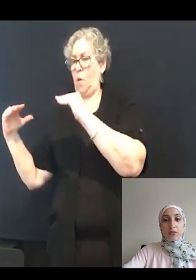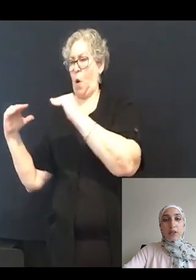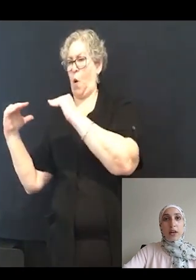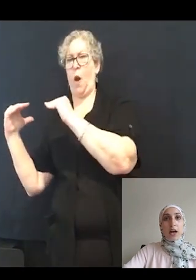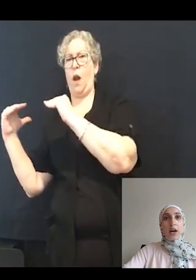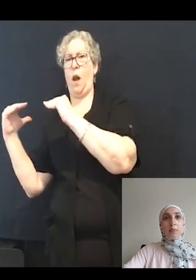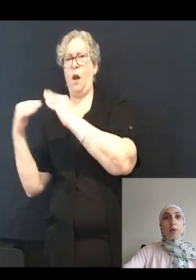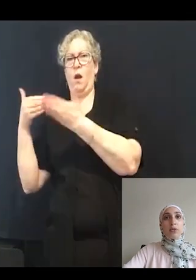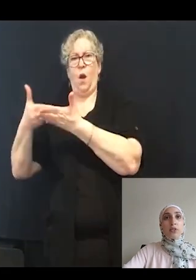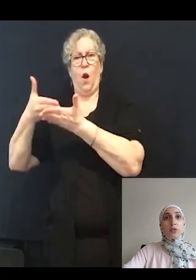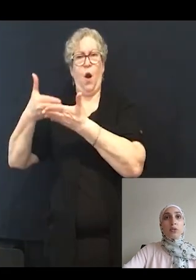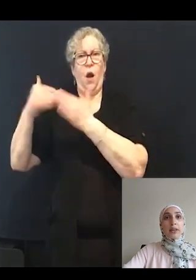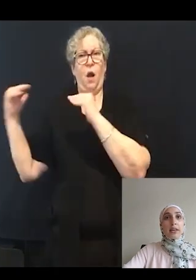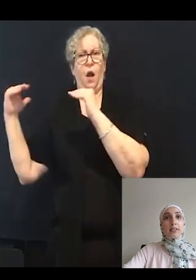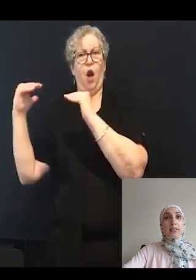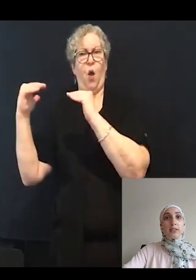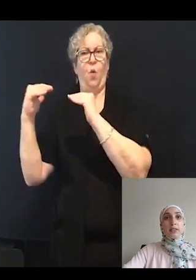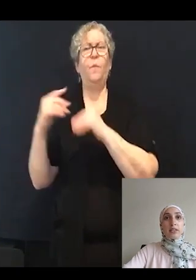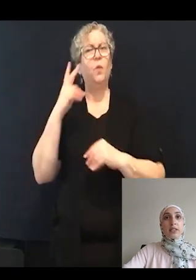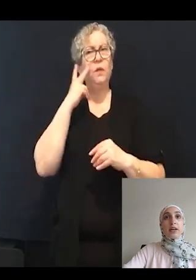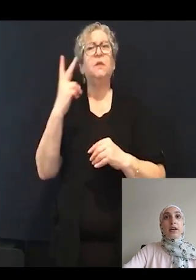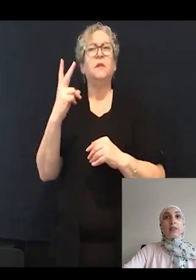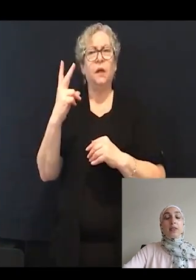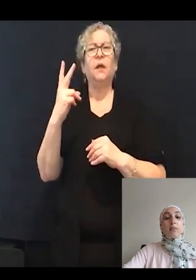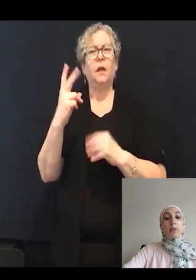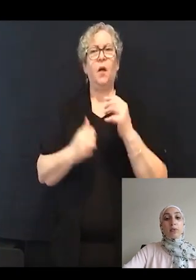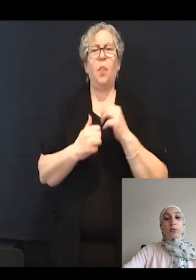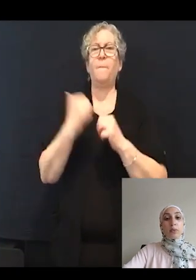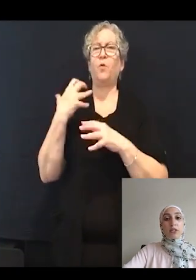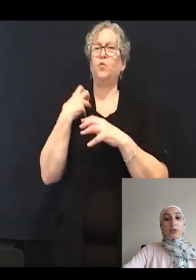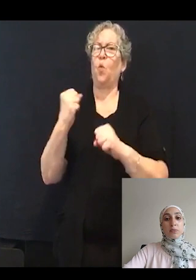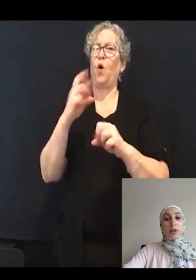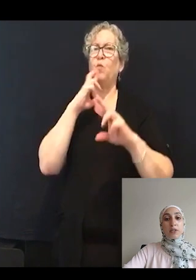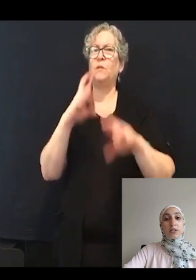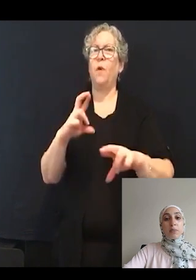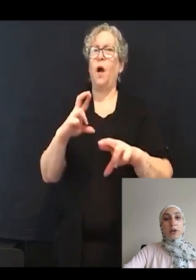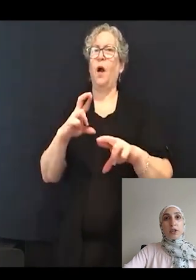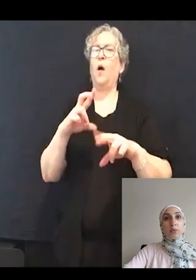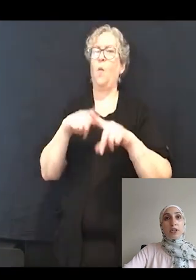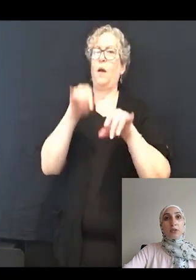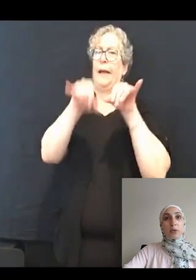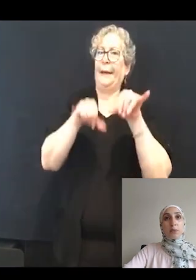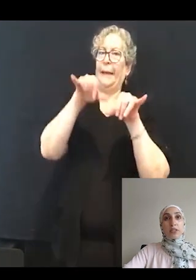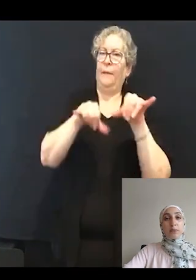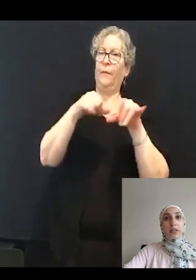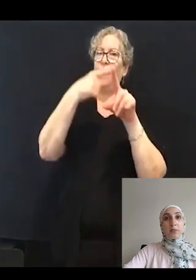But we do, again, still see the most robust response upon incubation with plus minus Bay K